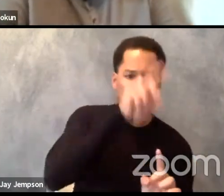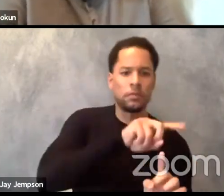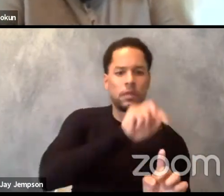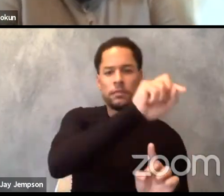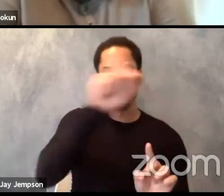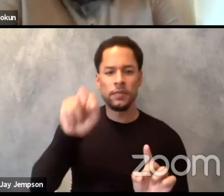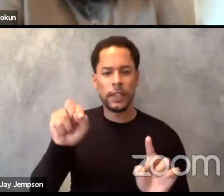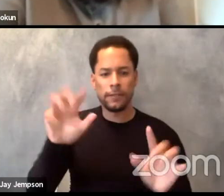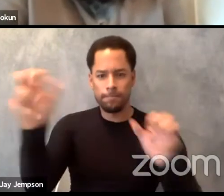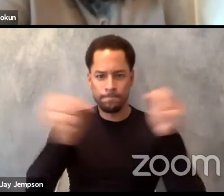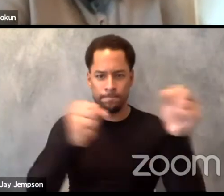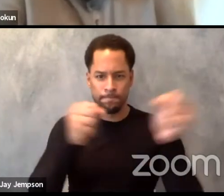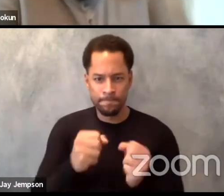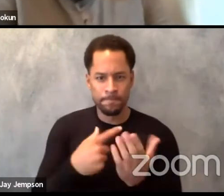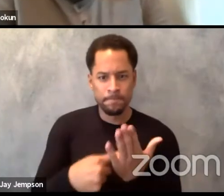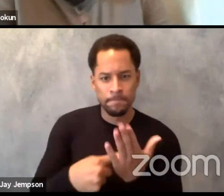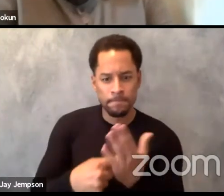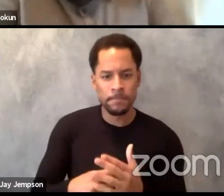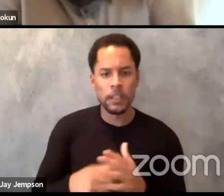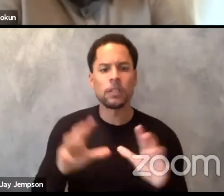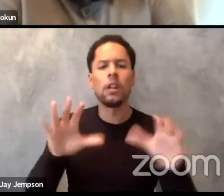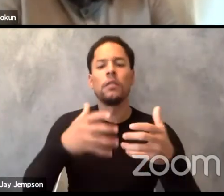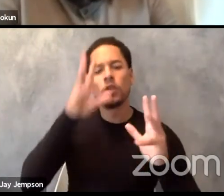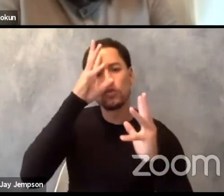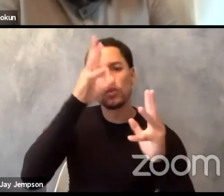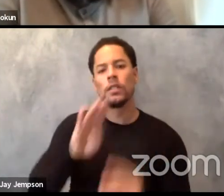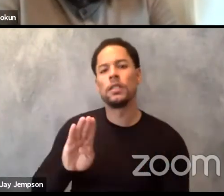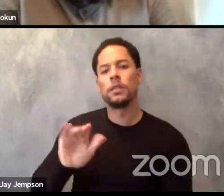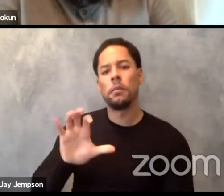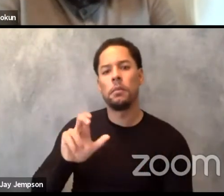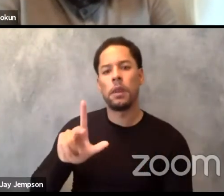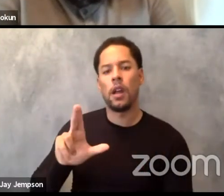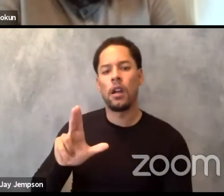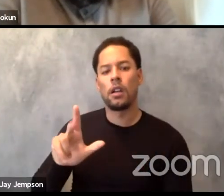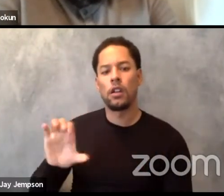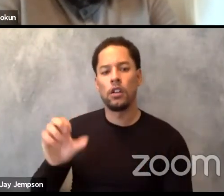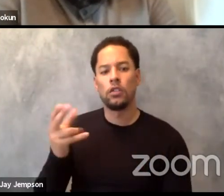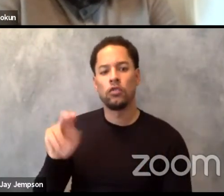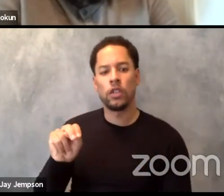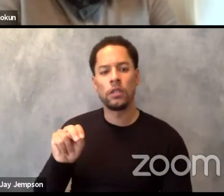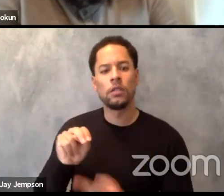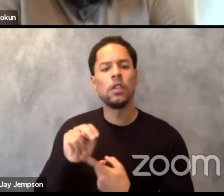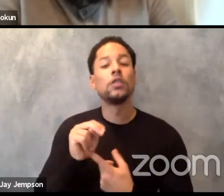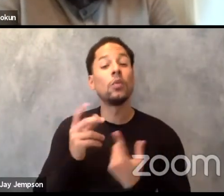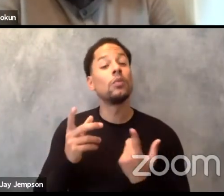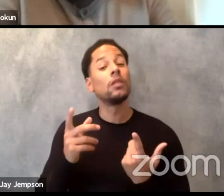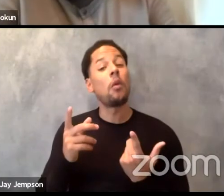So there are initiatives here and there where people are trying to look specifically